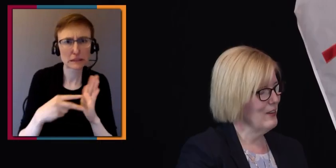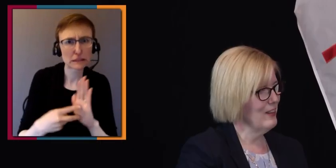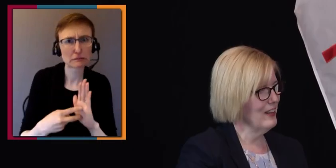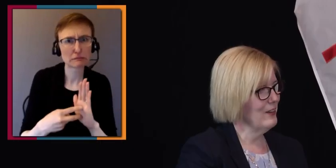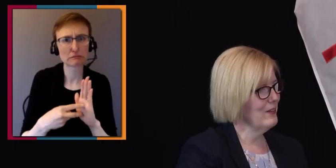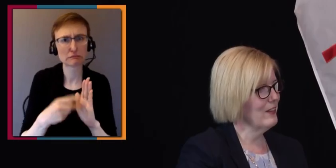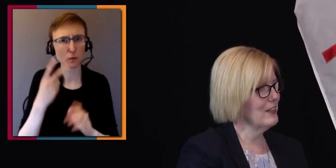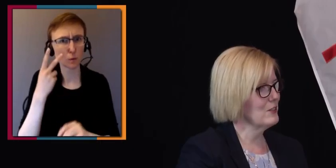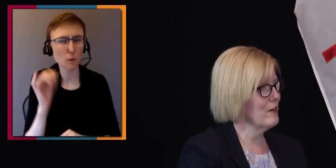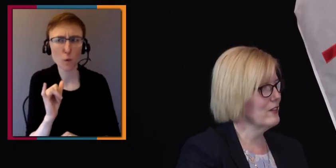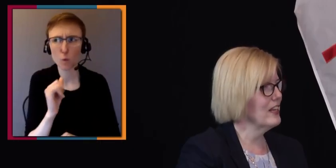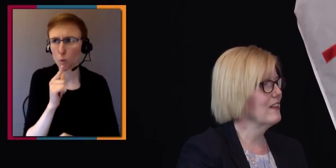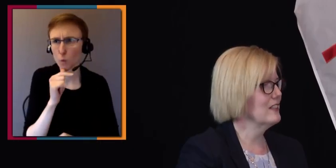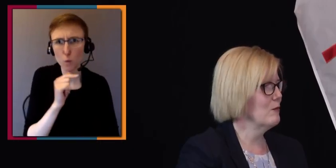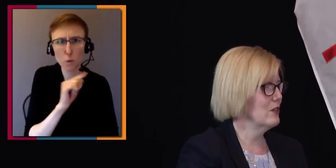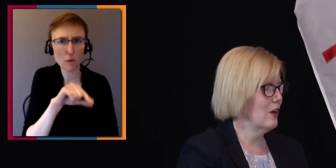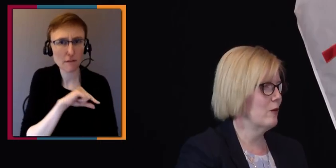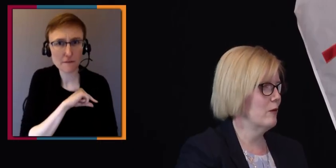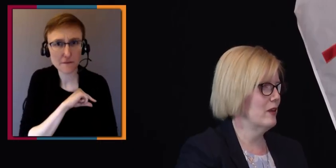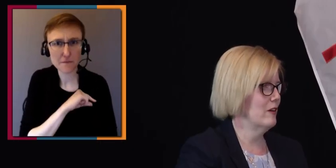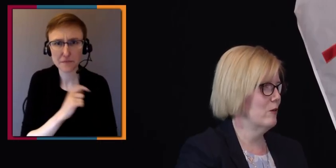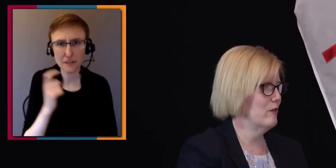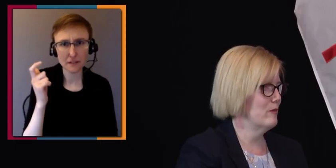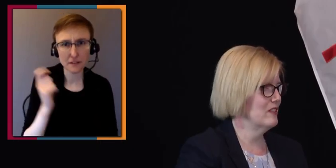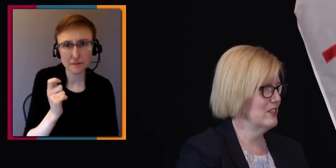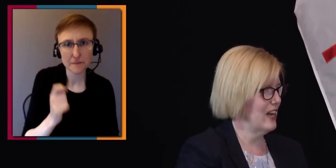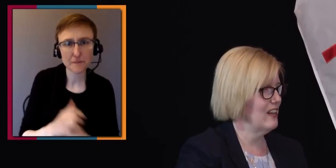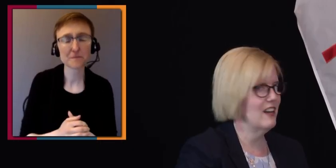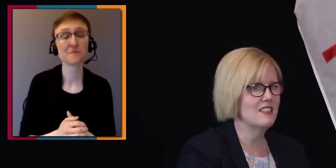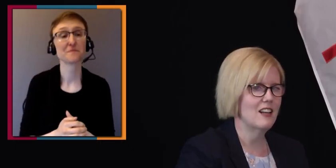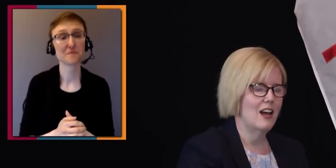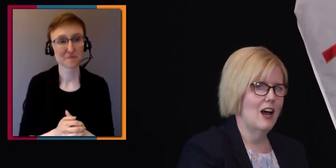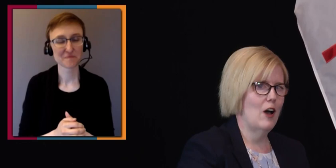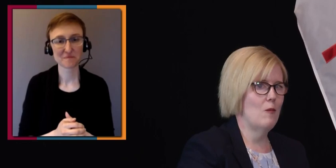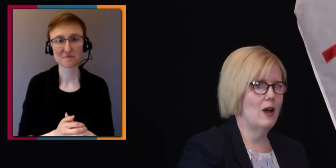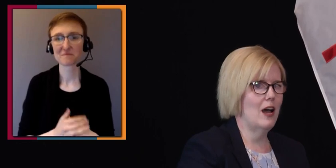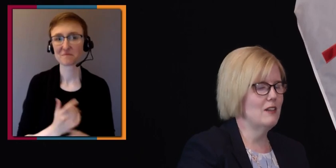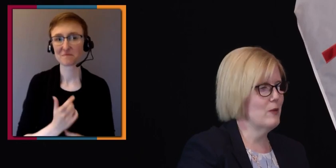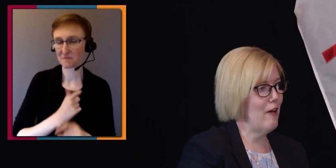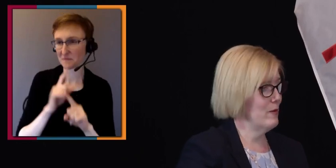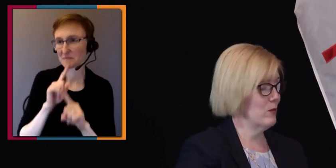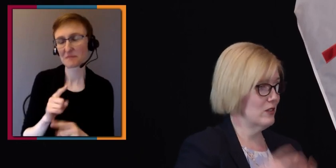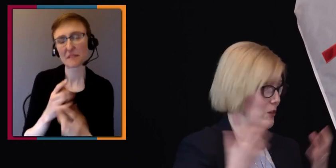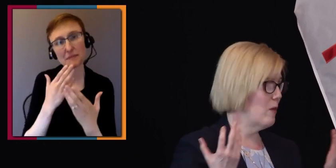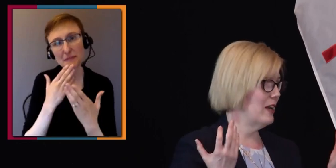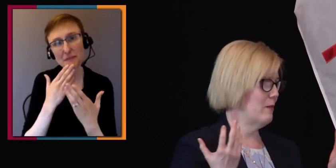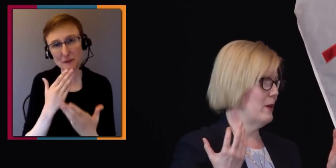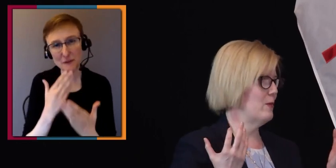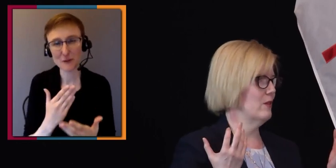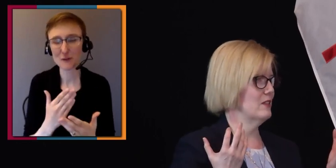Well, thank you and thanks, Craig, for taking the time to talk with me. You know, we've been such allies as we have been with so many people.